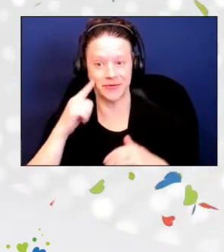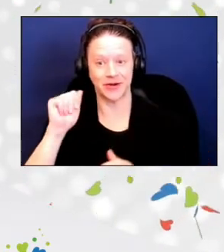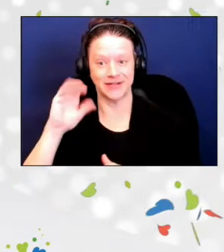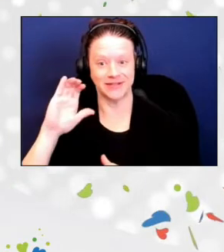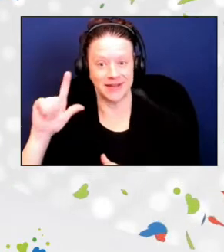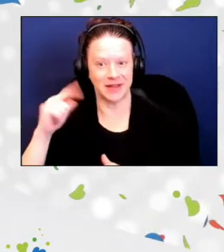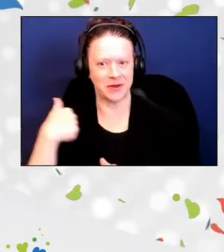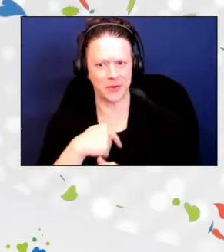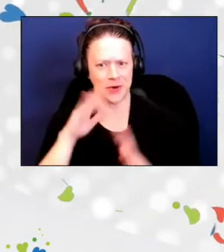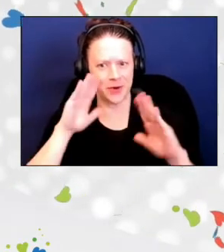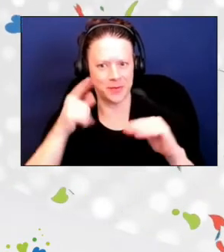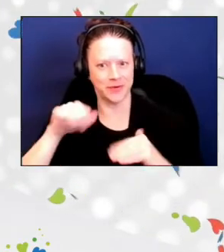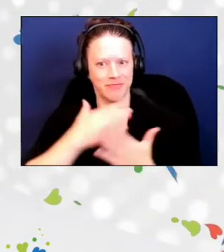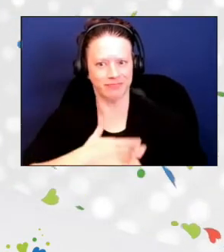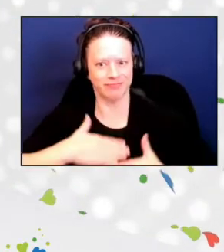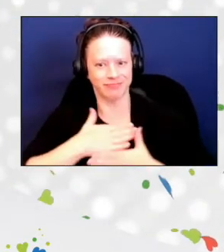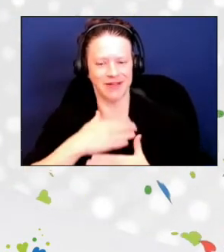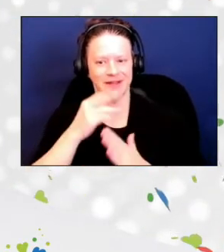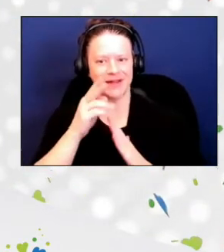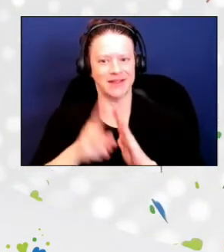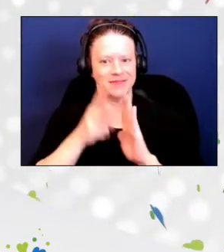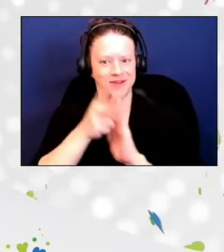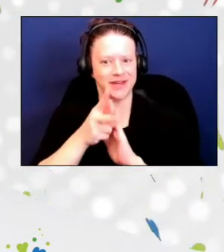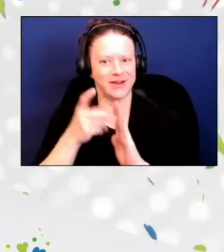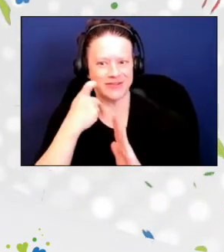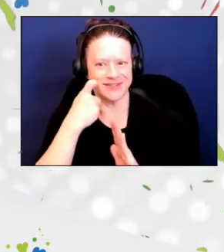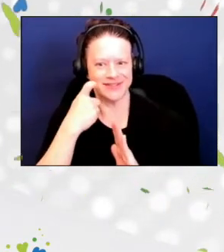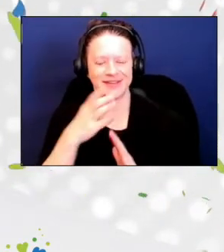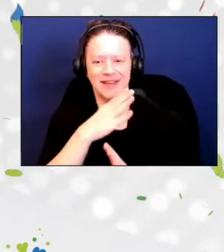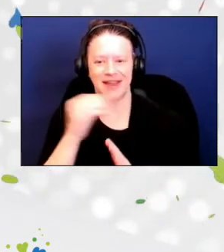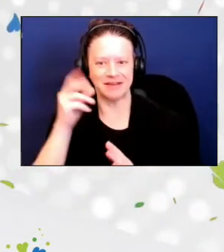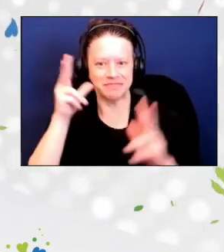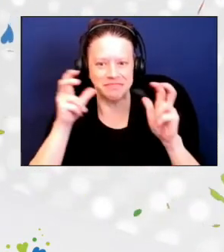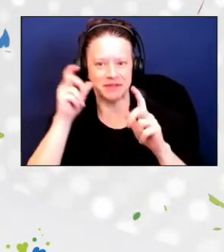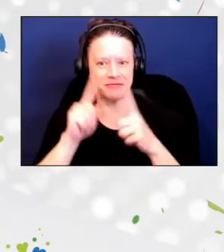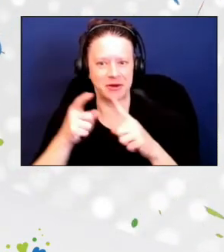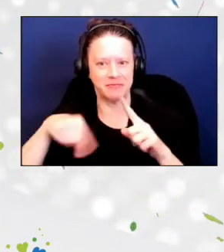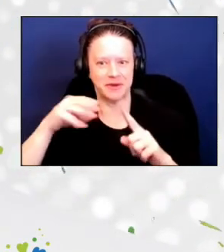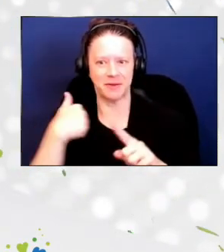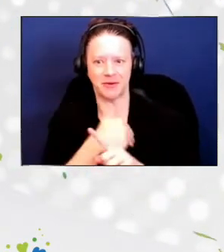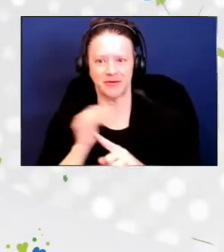and hearing from members of our network about the value of the Senior Nutrition Program.